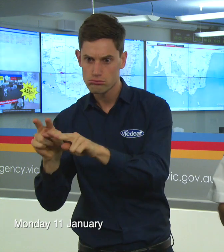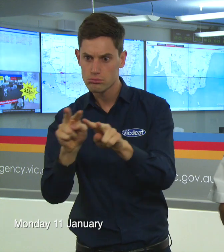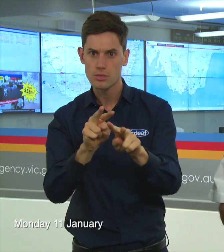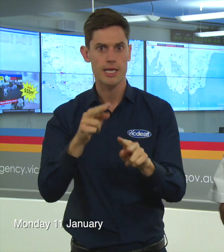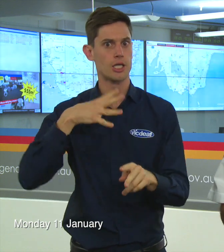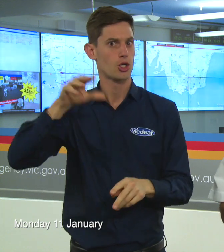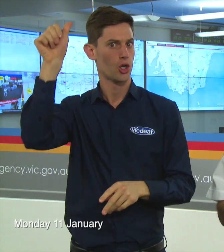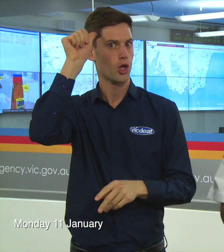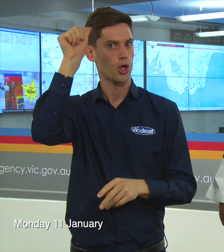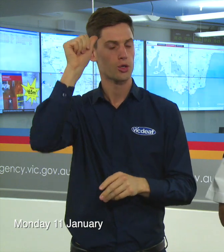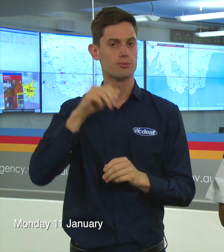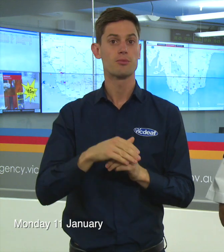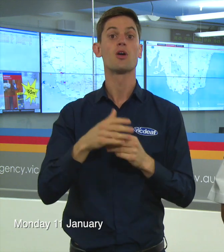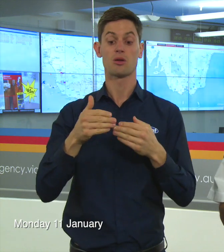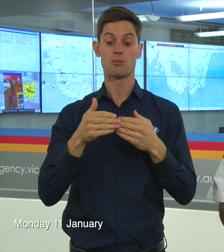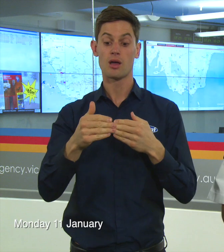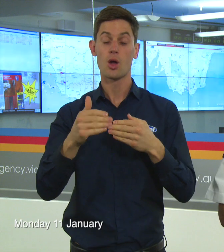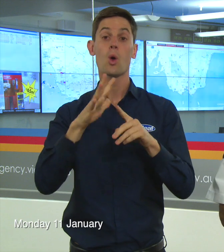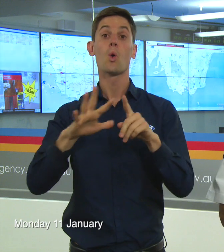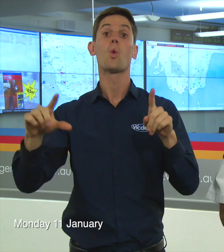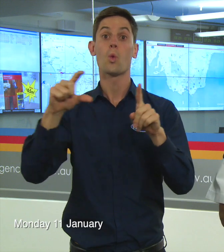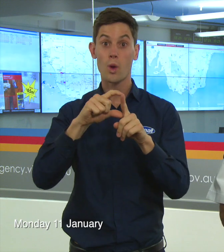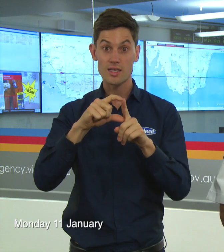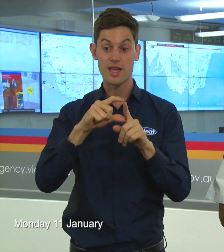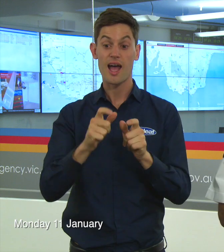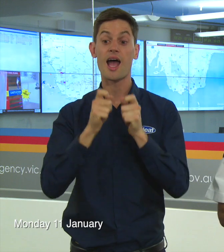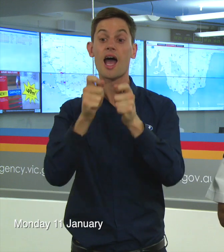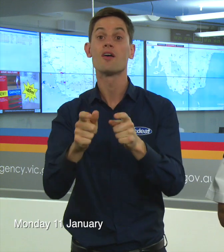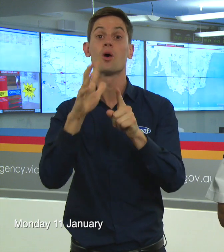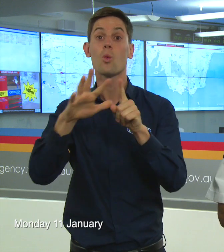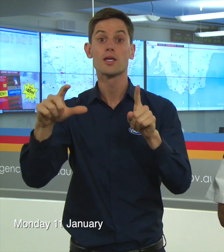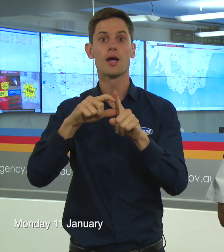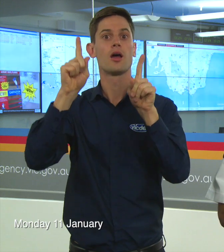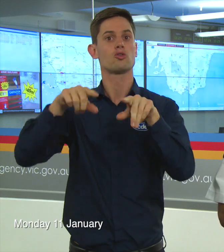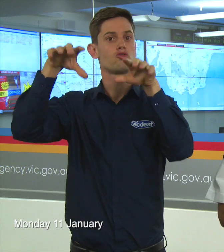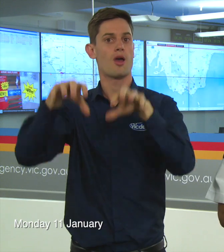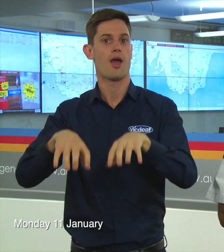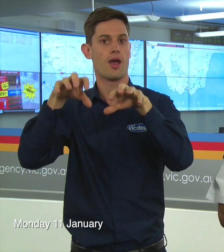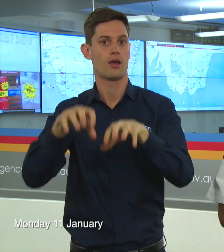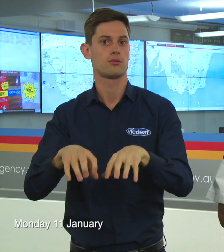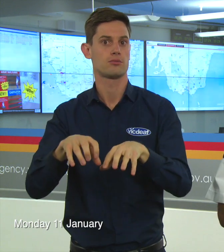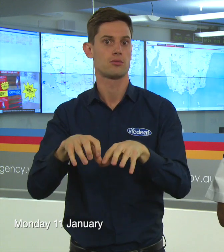So we get to Wednesday, and then after that there will be rain in the system. We can only hope that that brings some relief across Victoria.